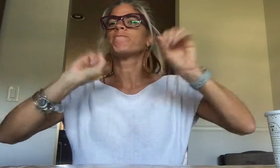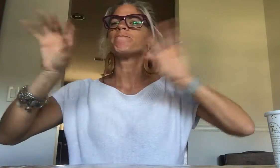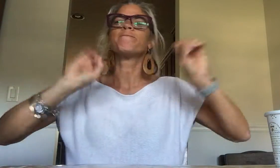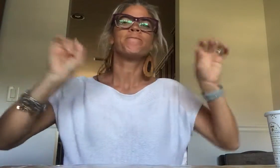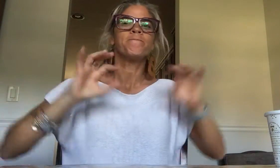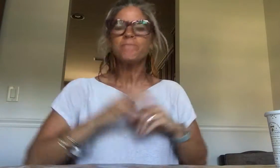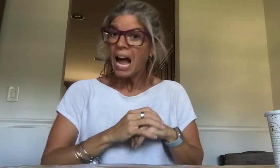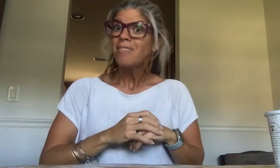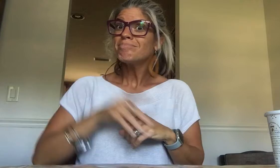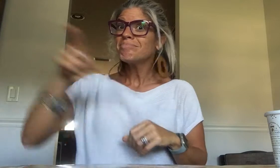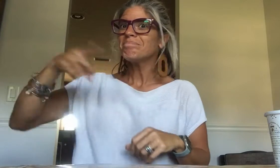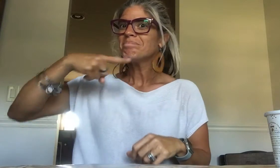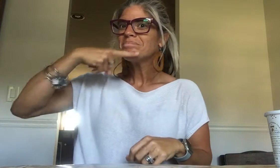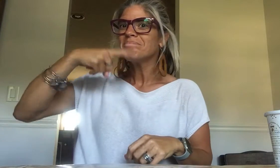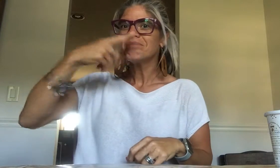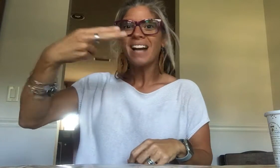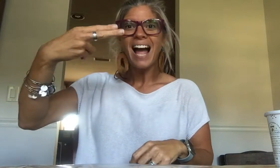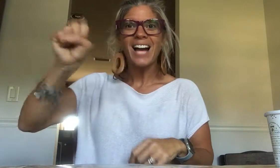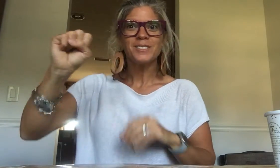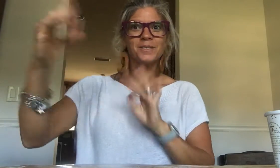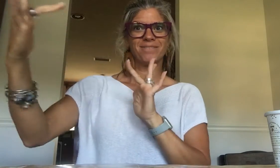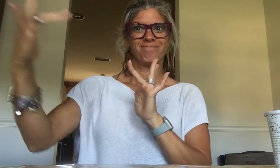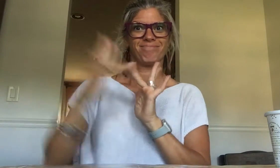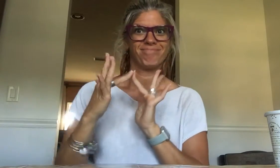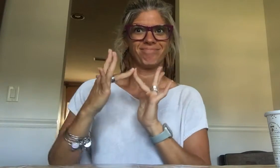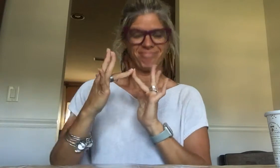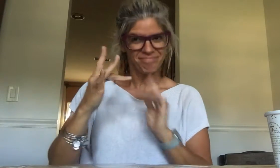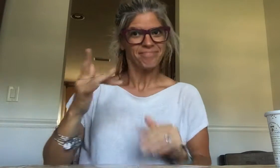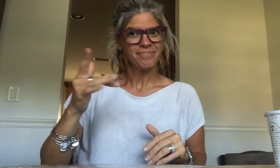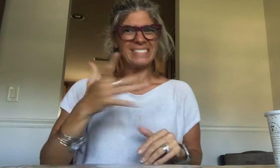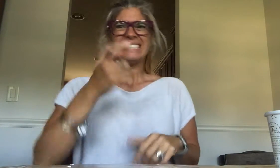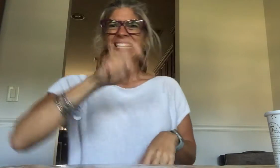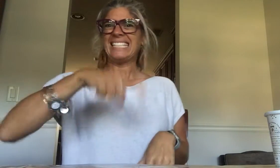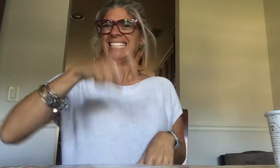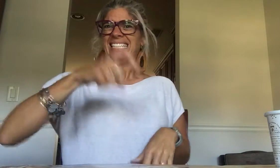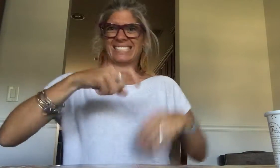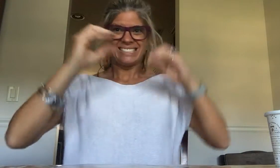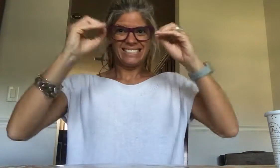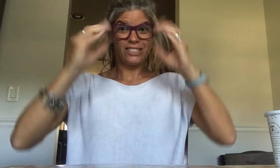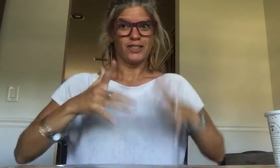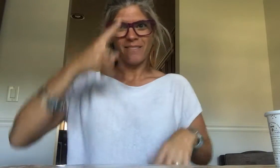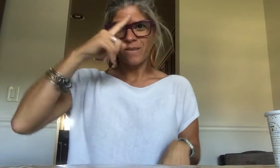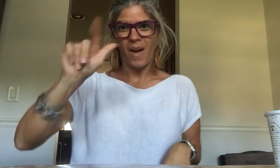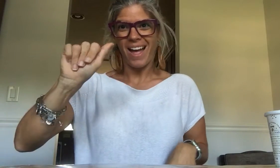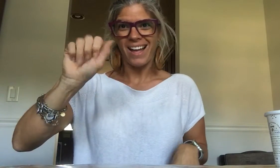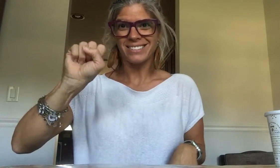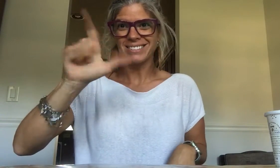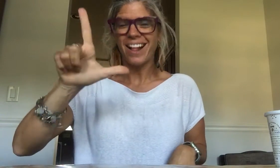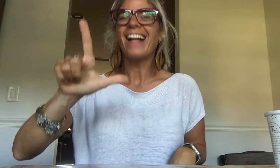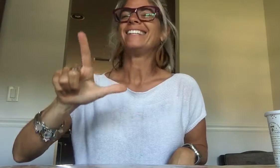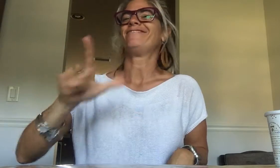A public high school reached out to me They had a big need for a teacher in ASL